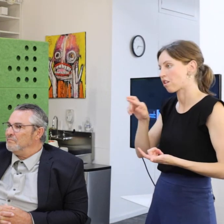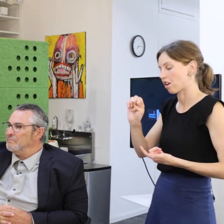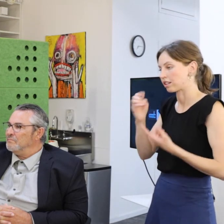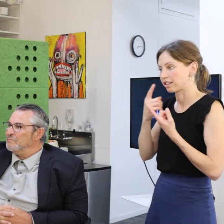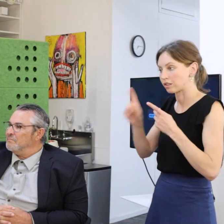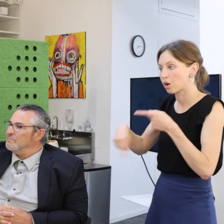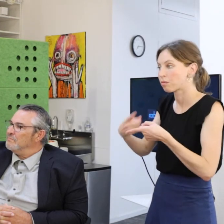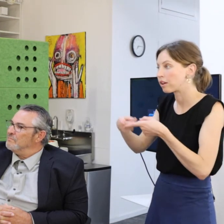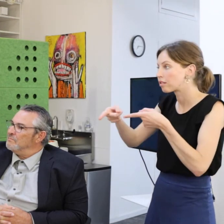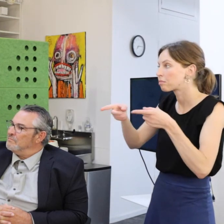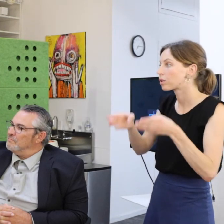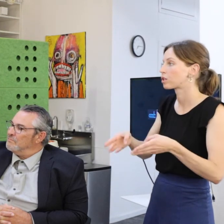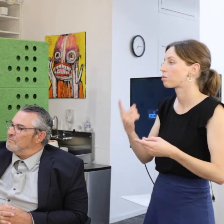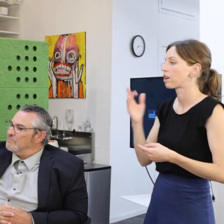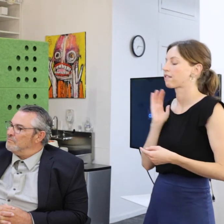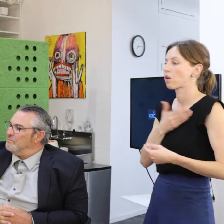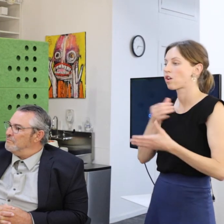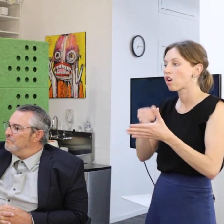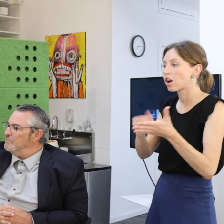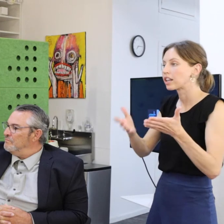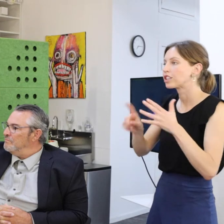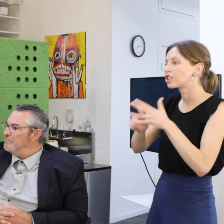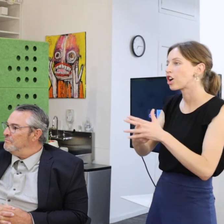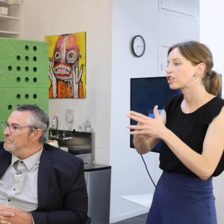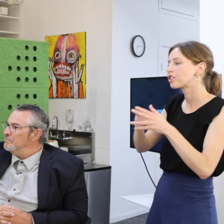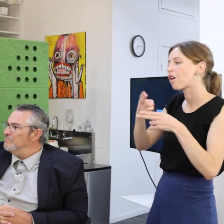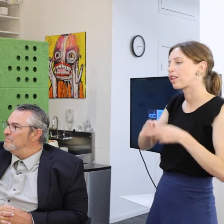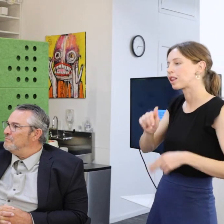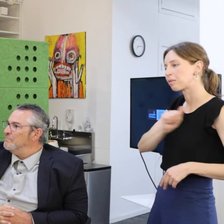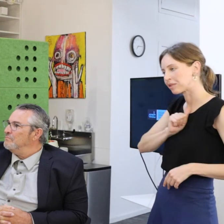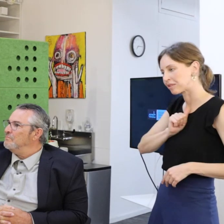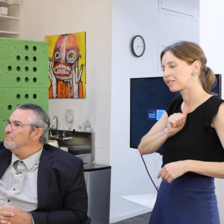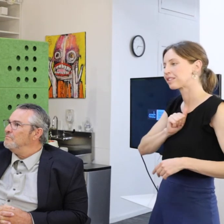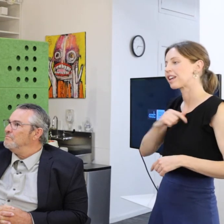when somebody one of our artists starts referring to themselves